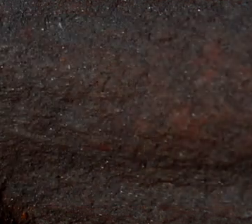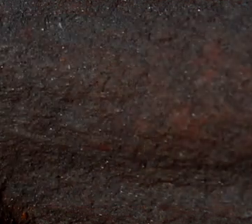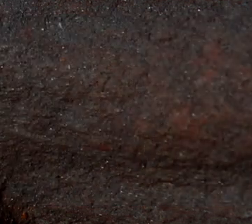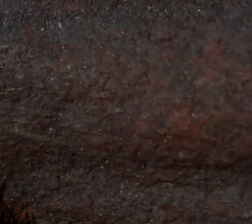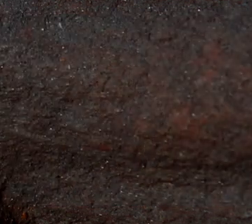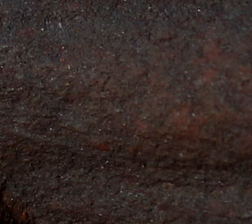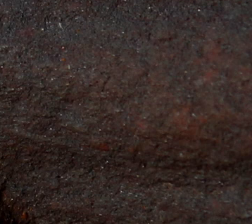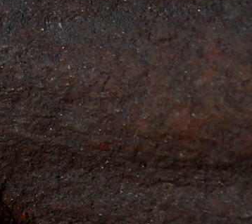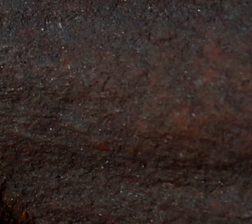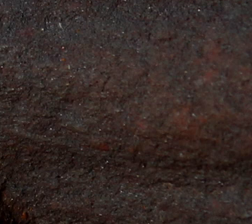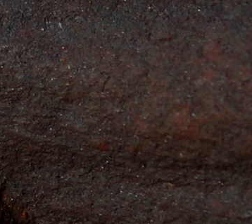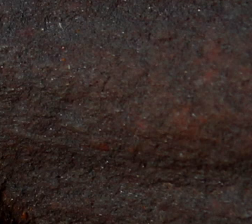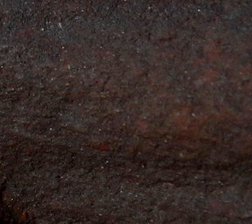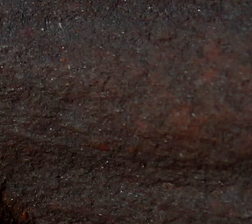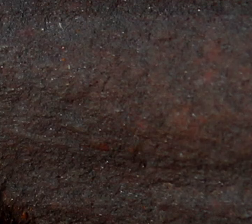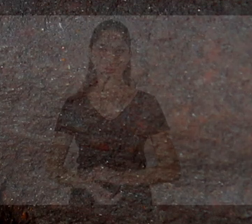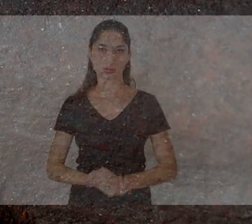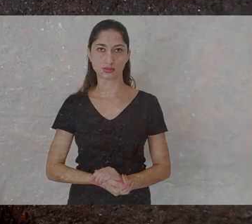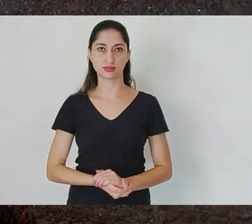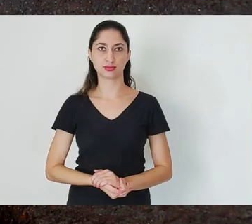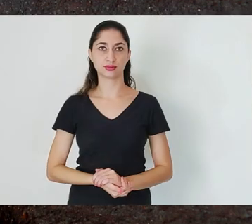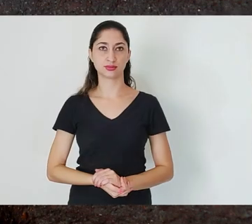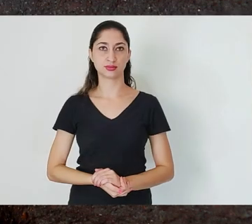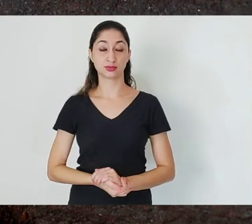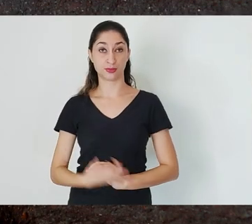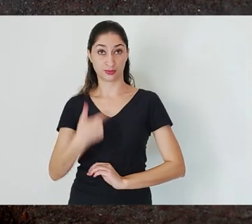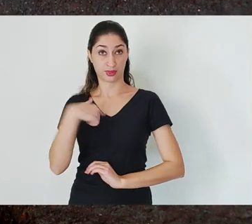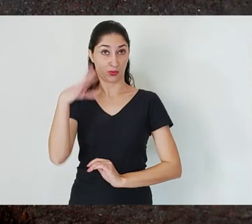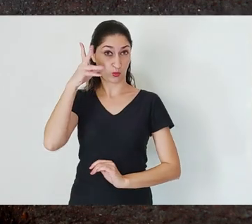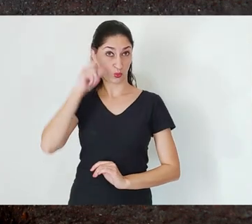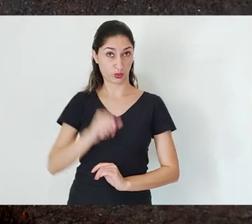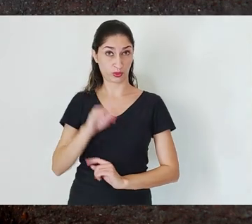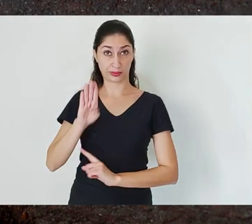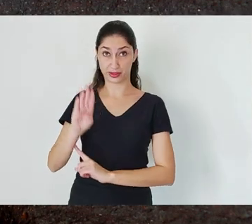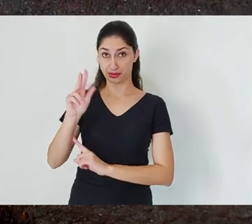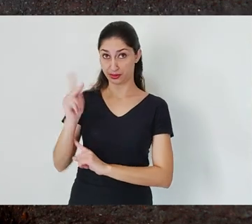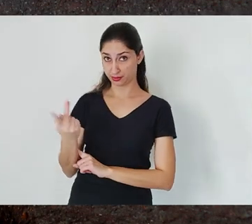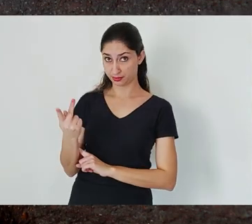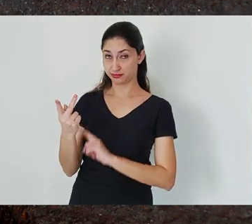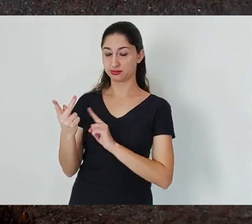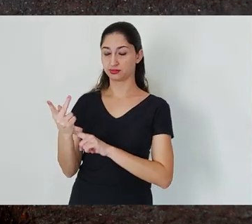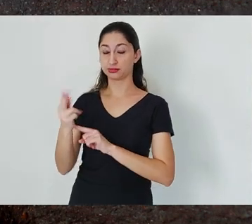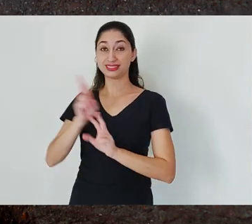I think that, in the case of Belo Horizonte, the relationship with the mining sector